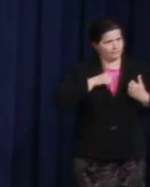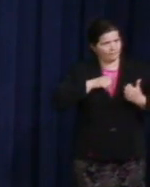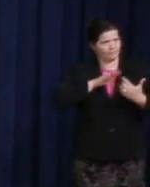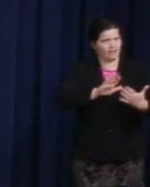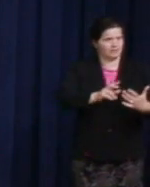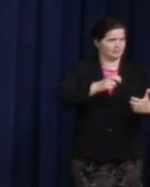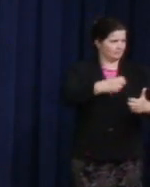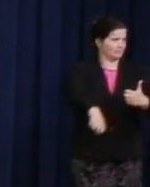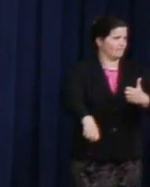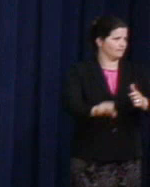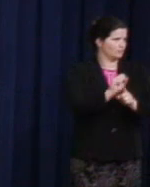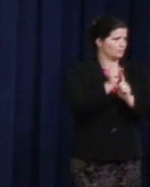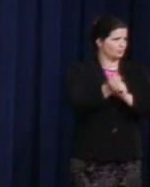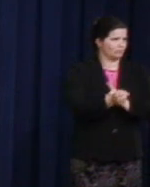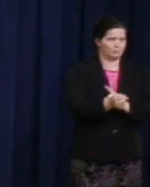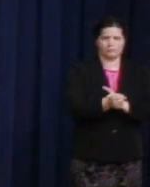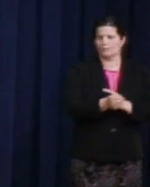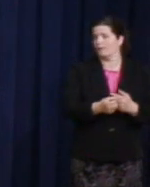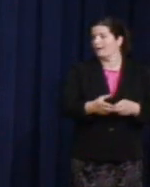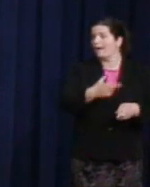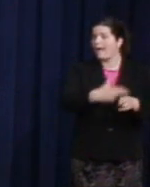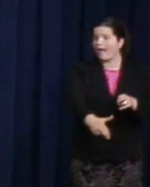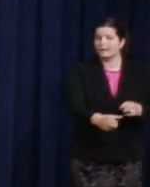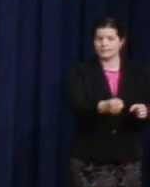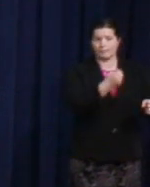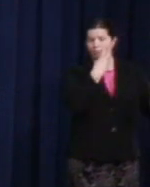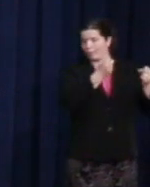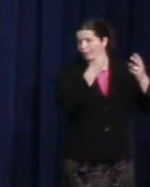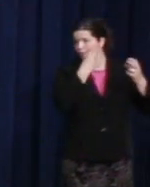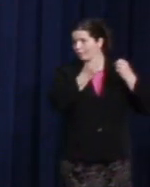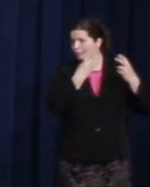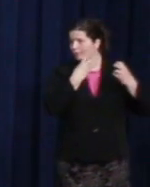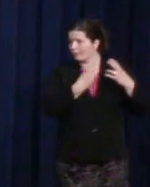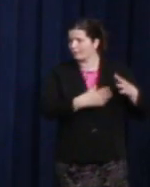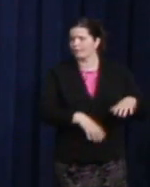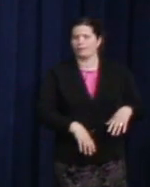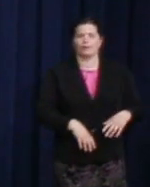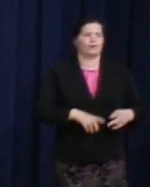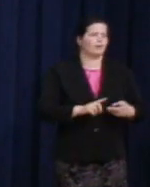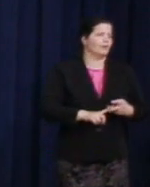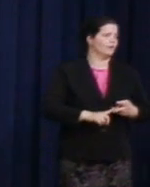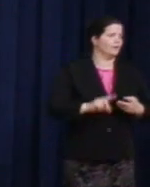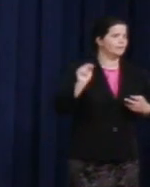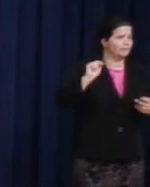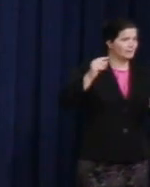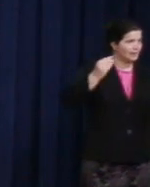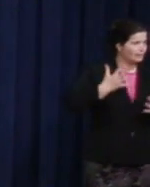So whether I was pelted with eggs or covered with urine, these are young people who --